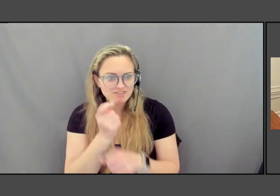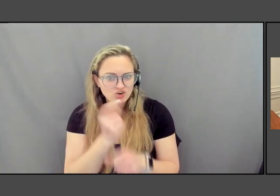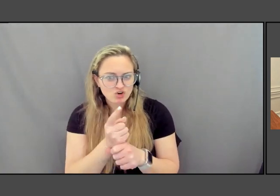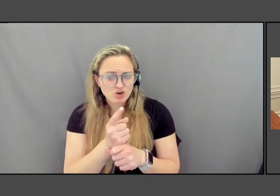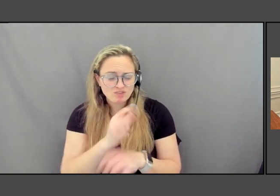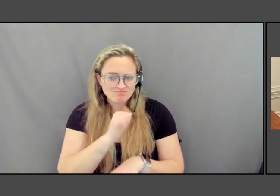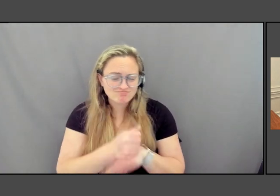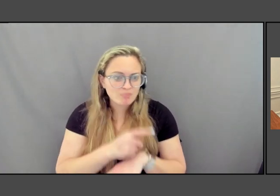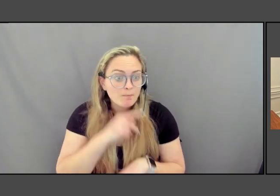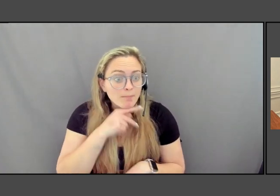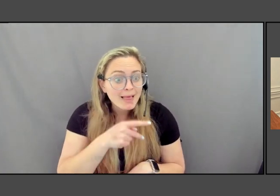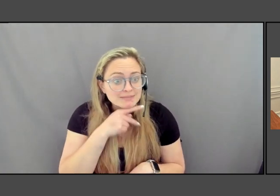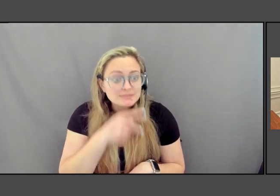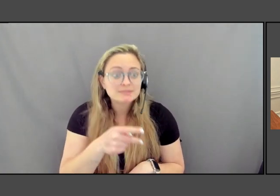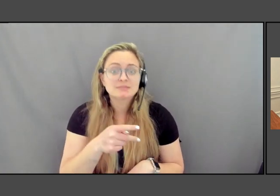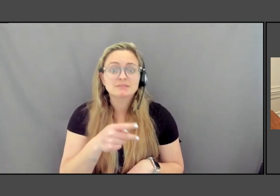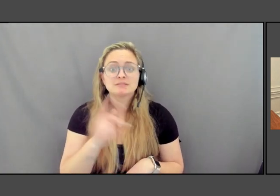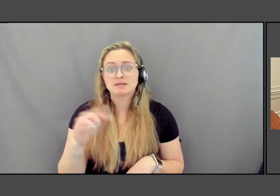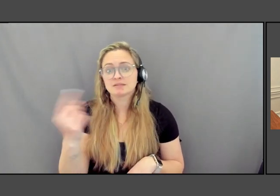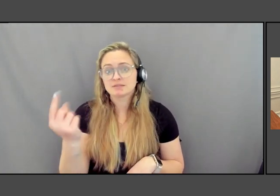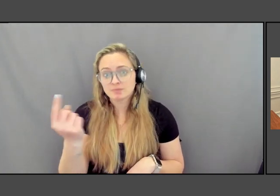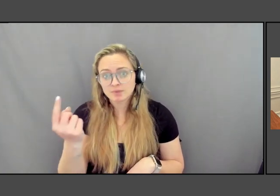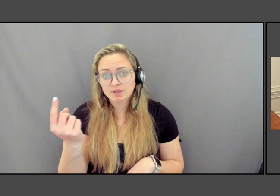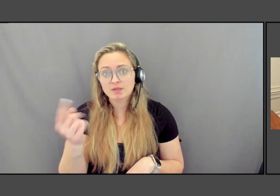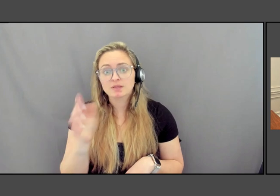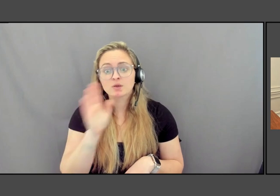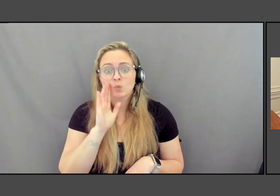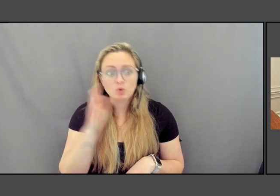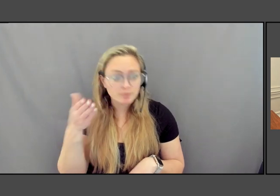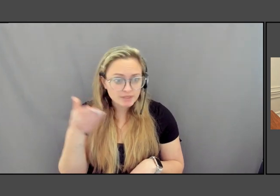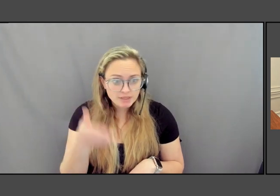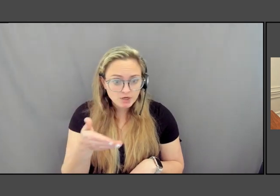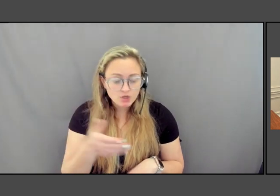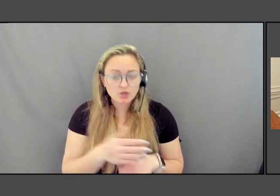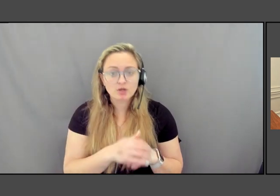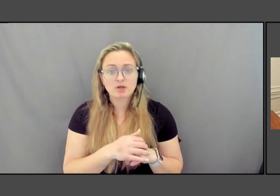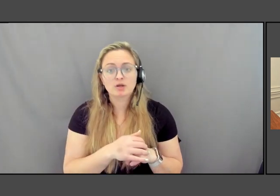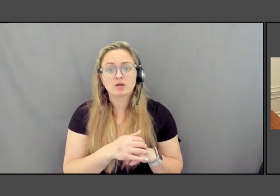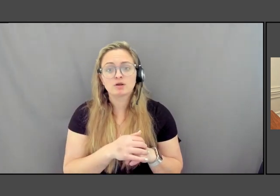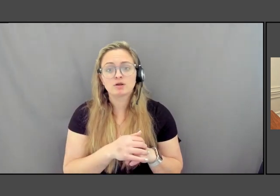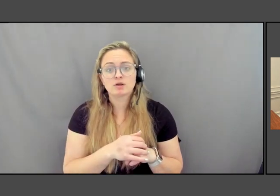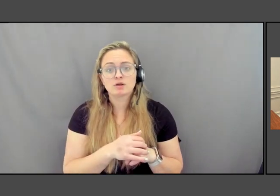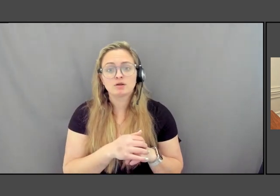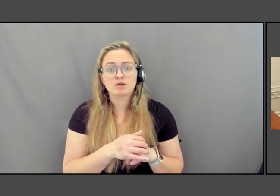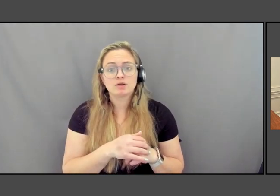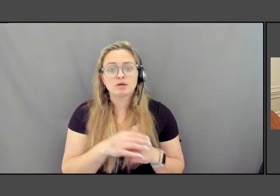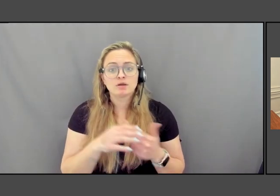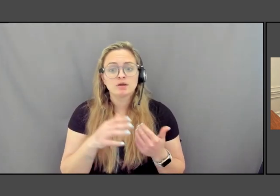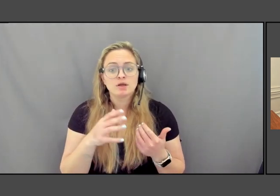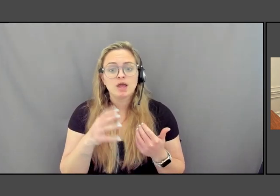something that are going to be there. And in a way, what will be there? I'm going,